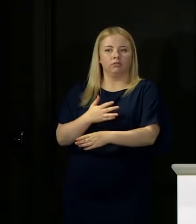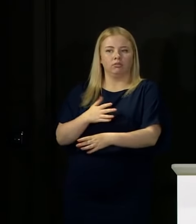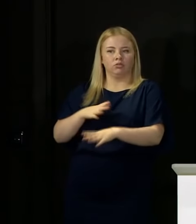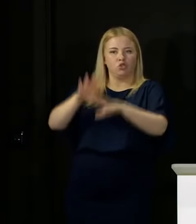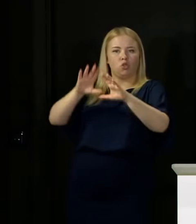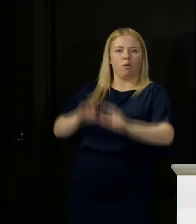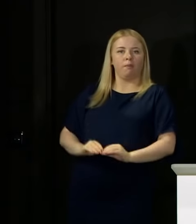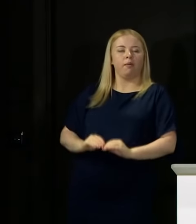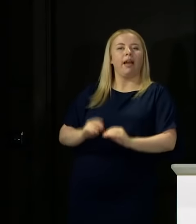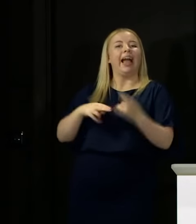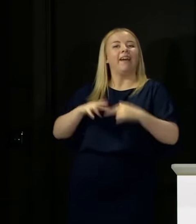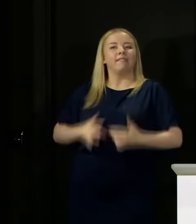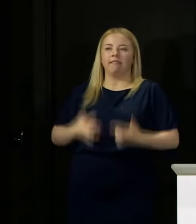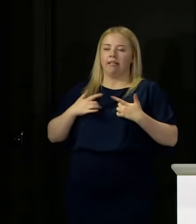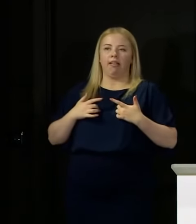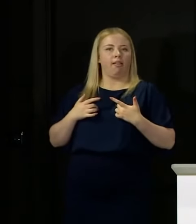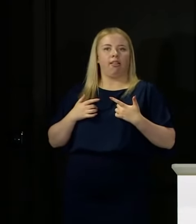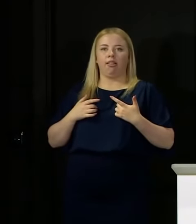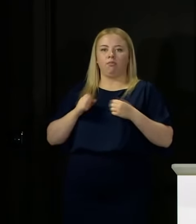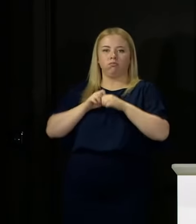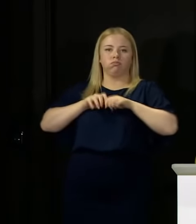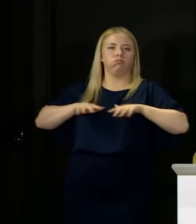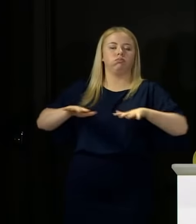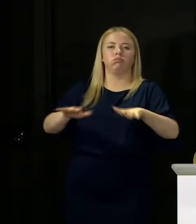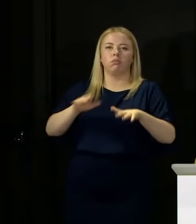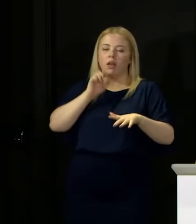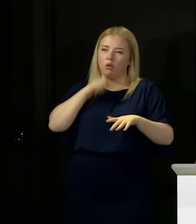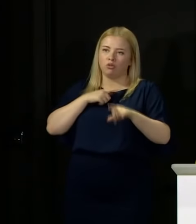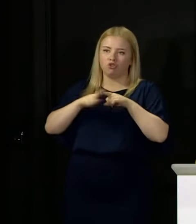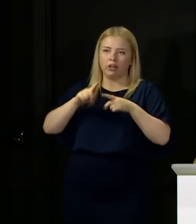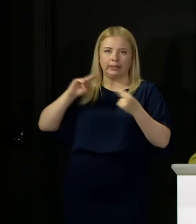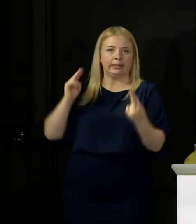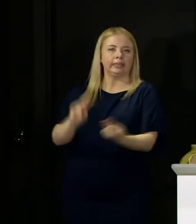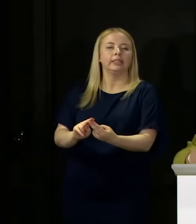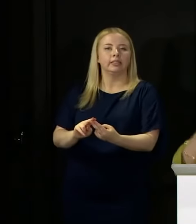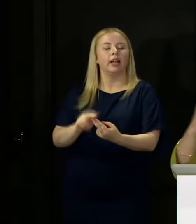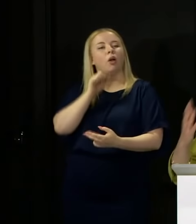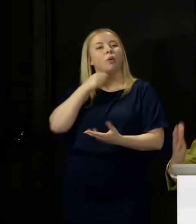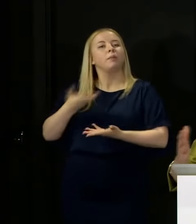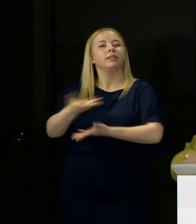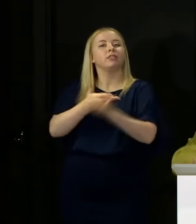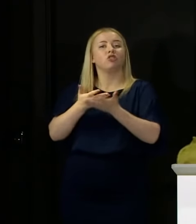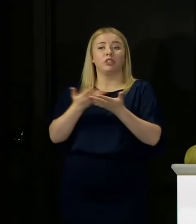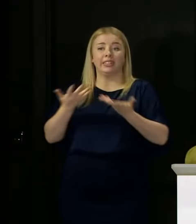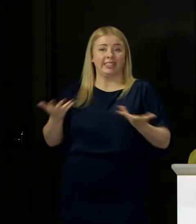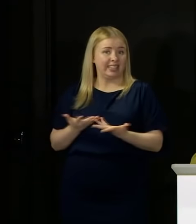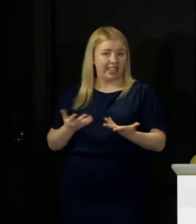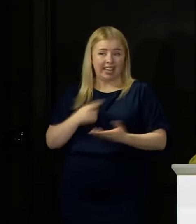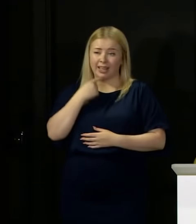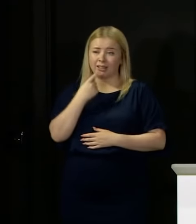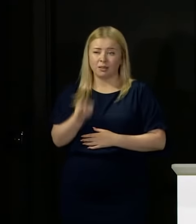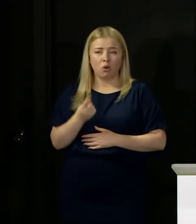ever think it is running out of control. I will be having discussions over the course of today and tomorrow, looking at what the